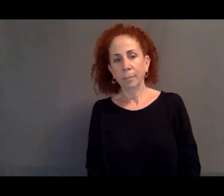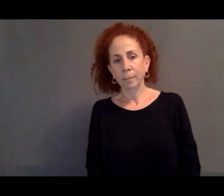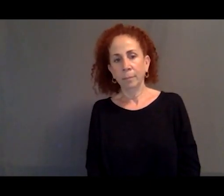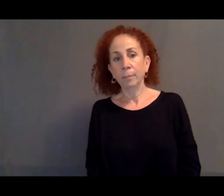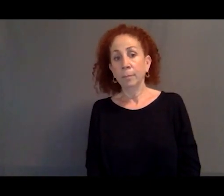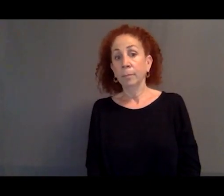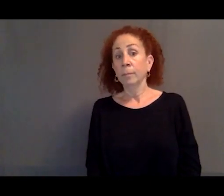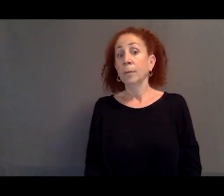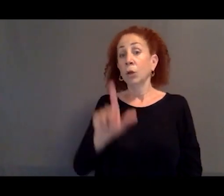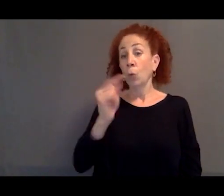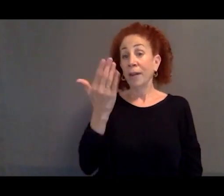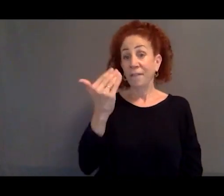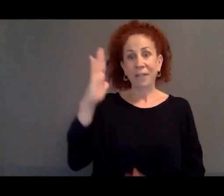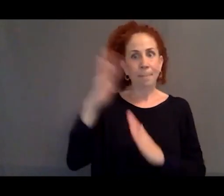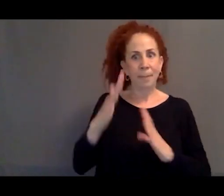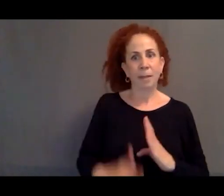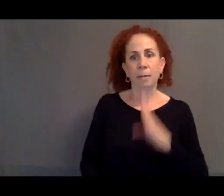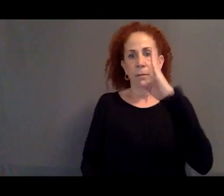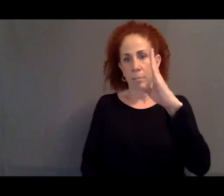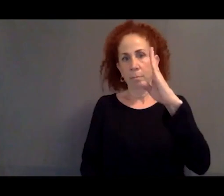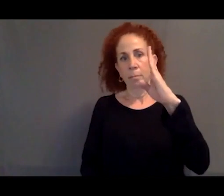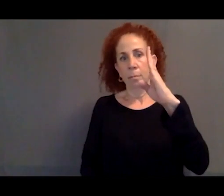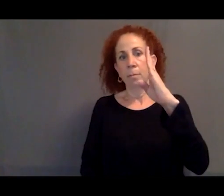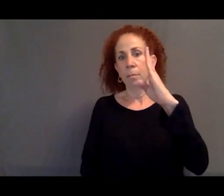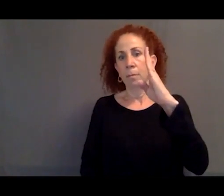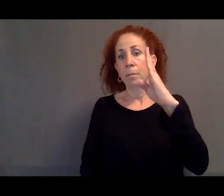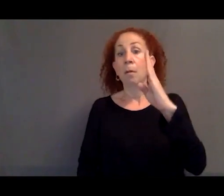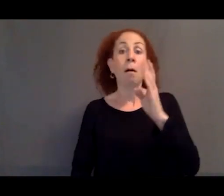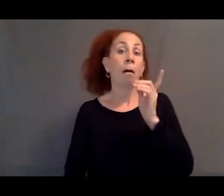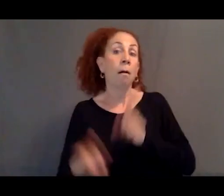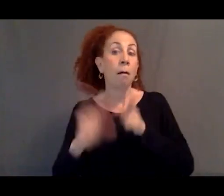around 2015, 2016, immediately after those deals are struck